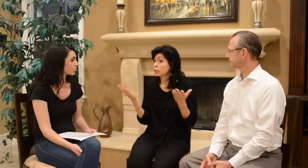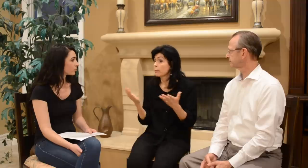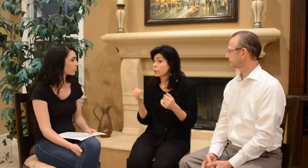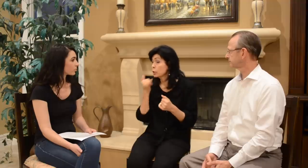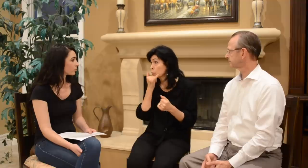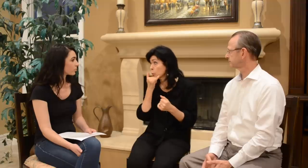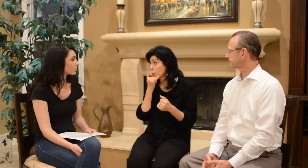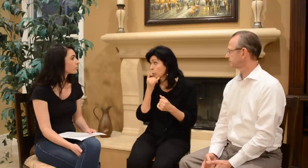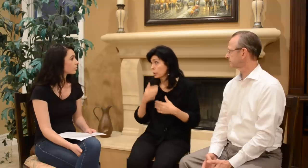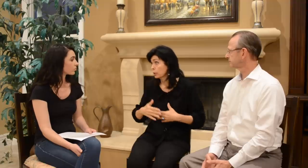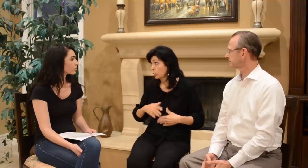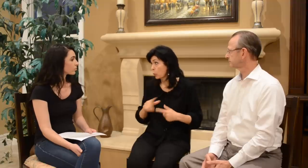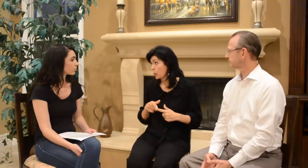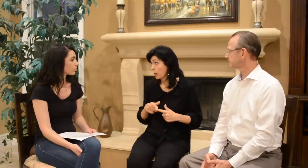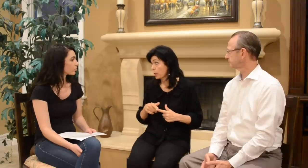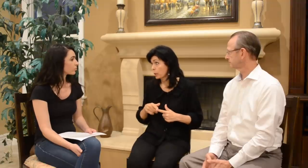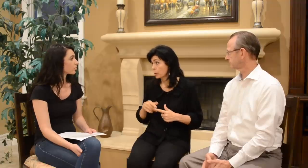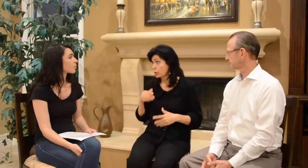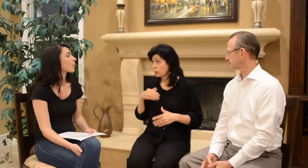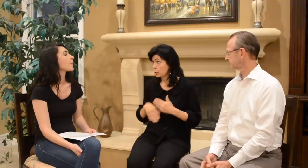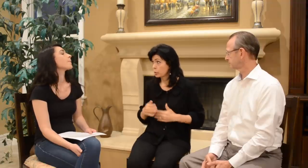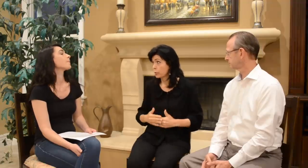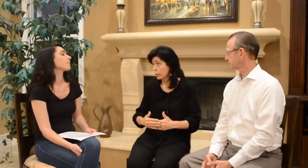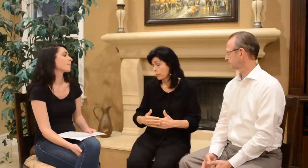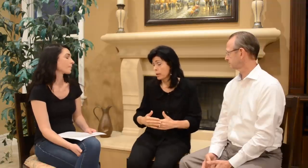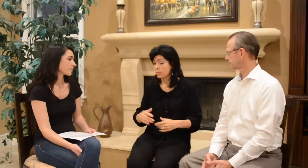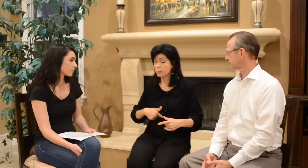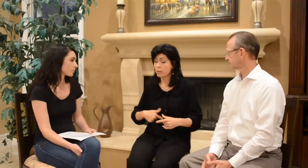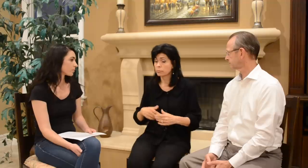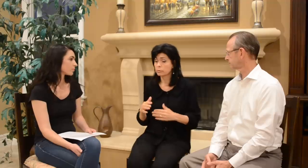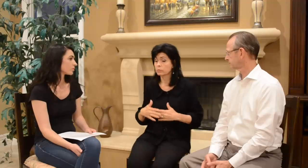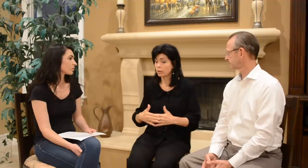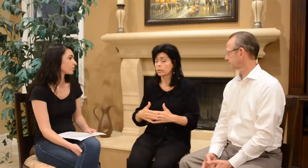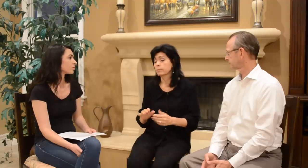They told us that there was something wrong when you were in mom’s tummy.